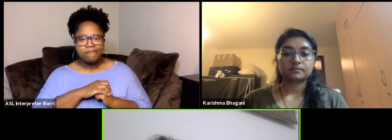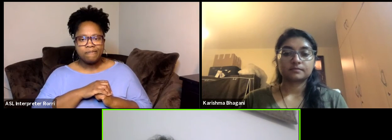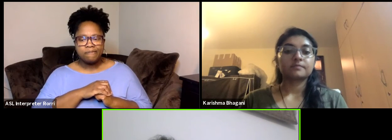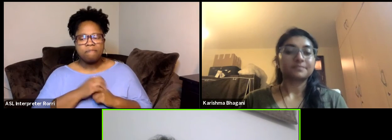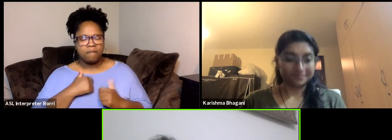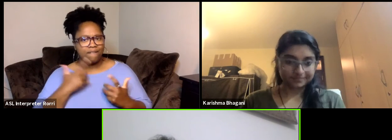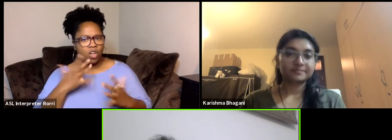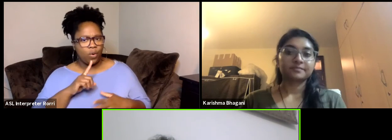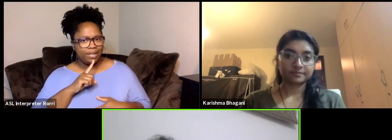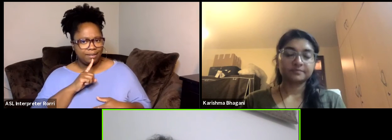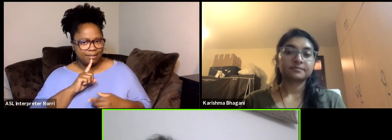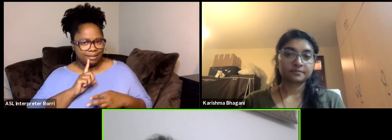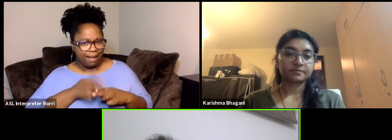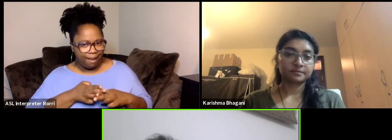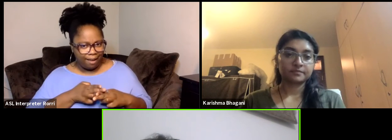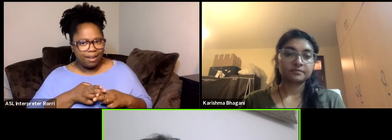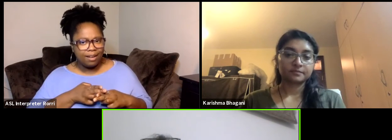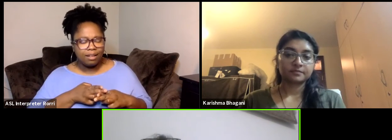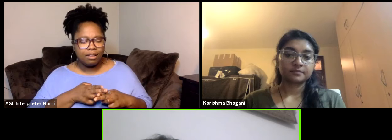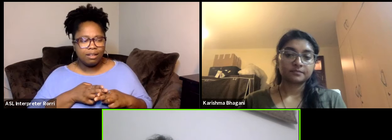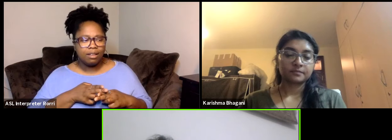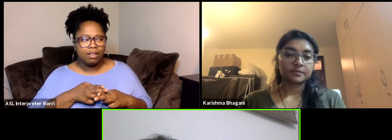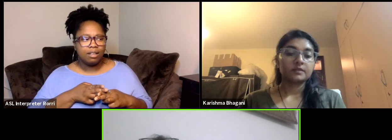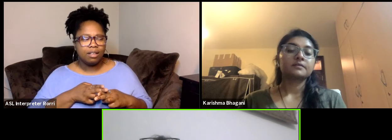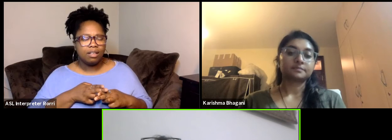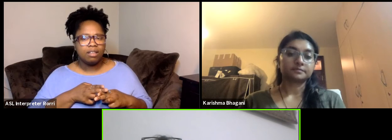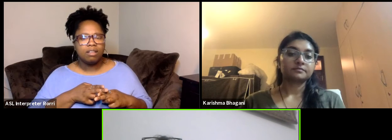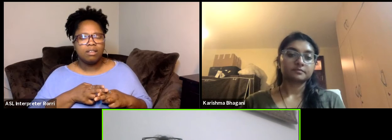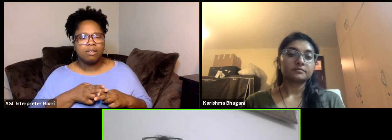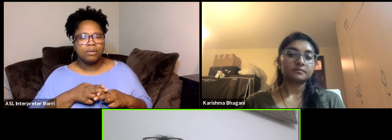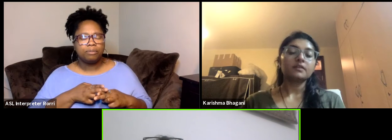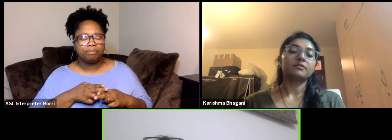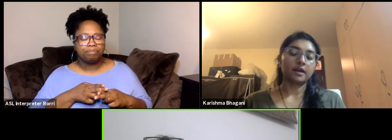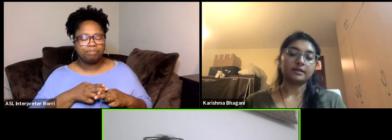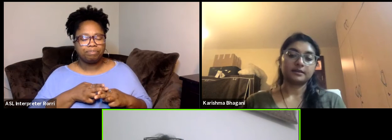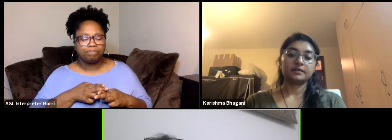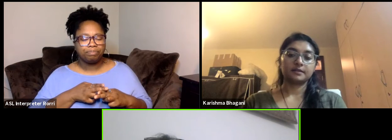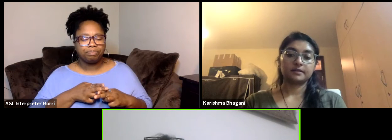think about what do you need to realize what you want to do.